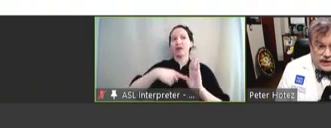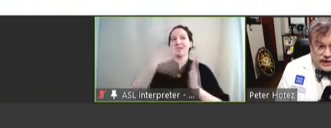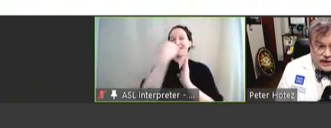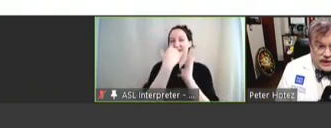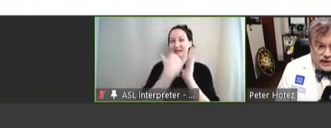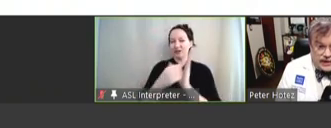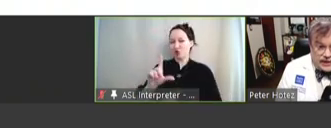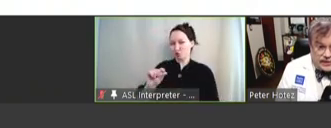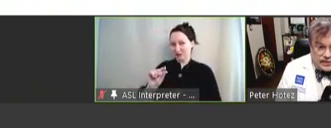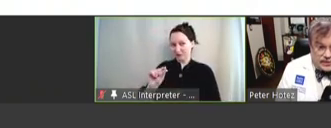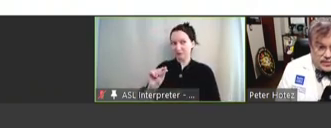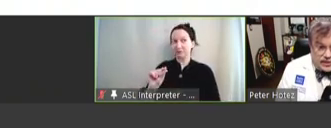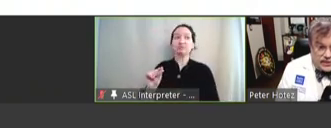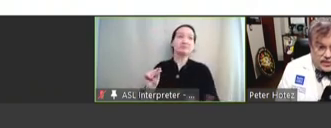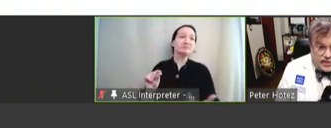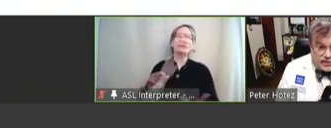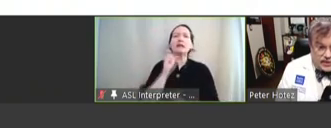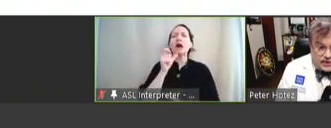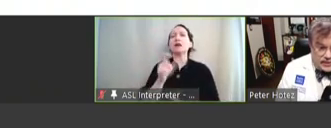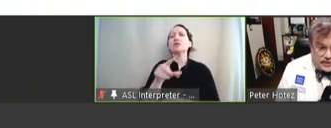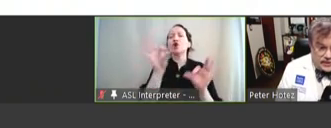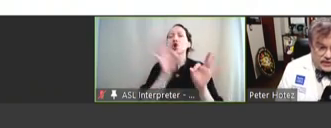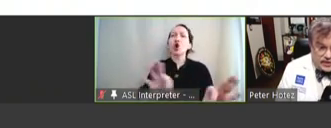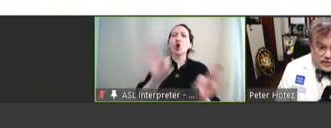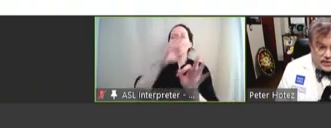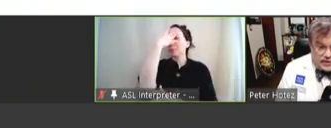and it's not so much important that you remember the specific numbers,